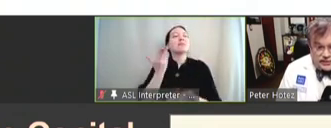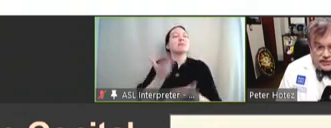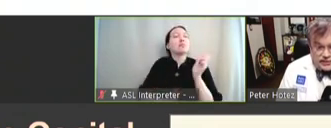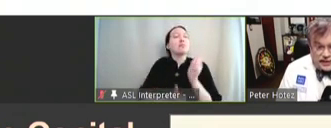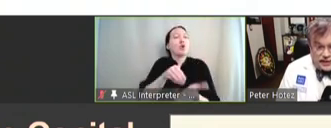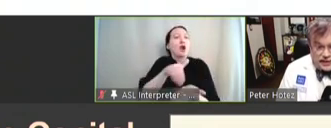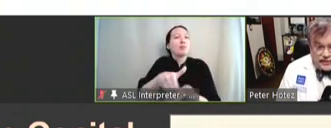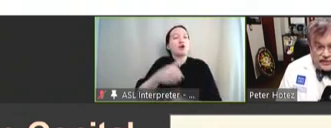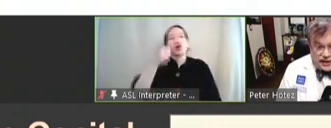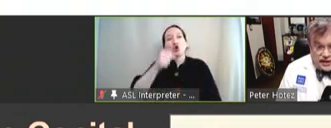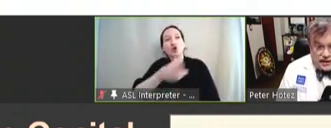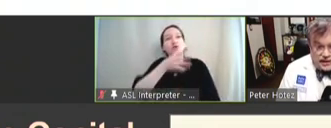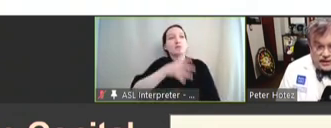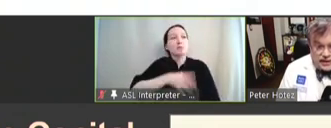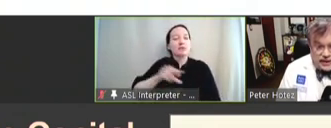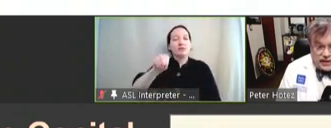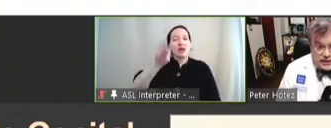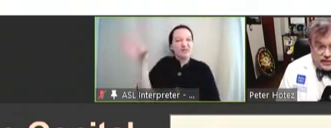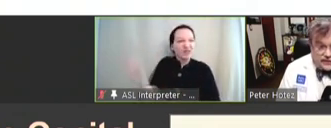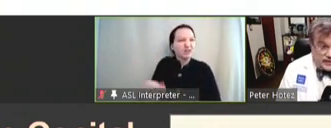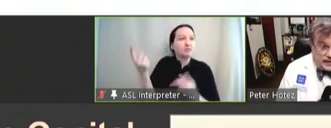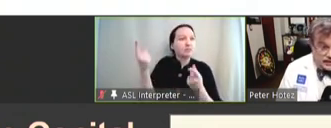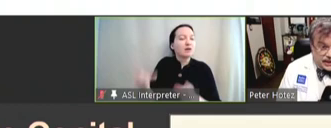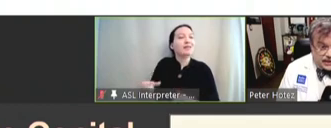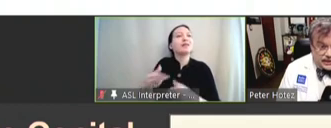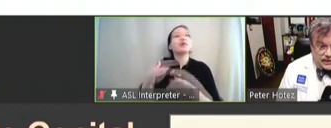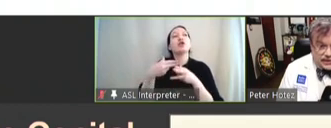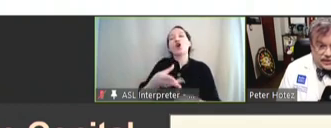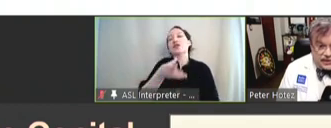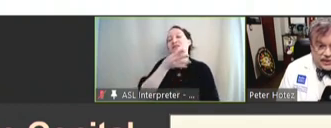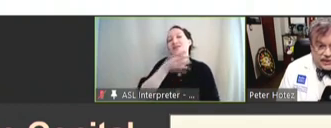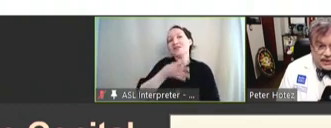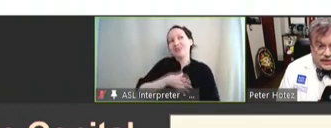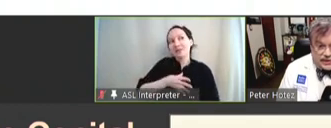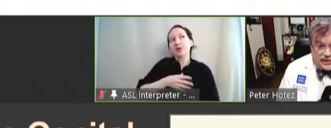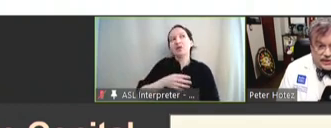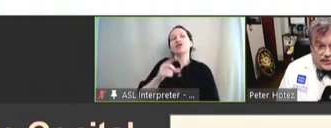and women on the African continent. It's called female genital schistosomiasis. It affects about